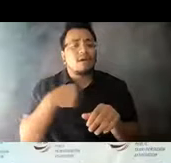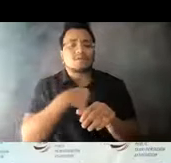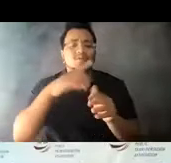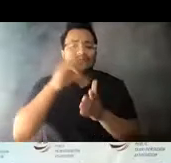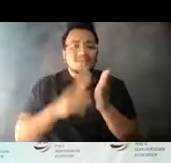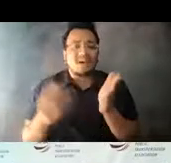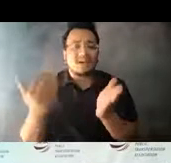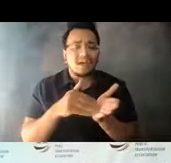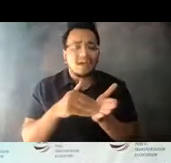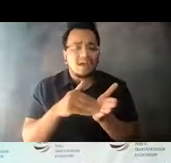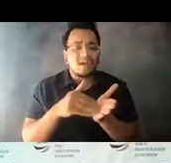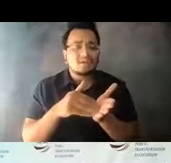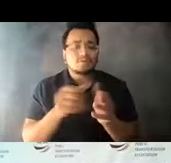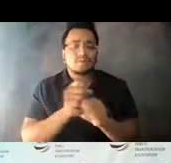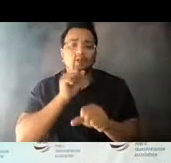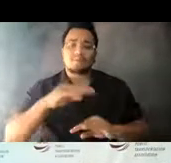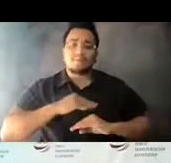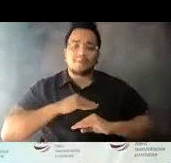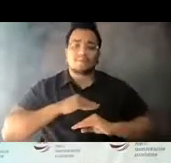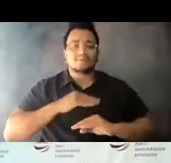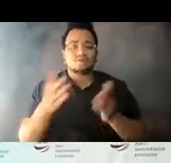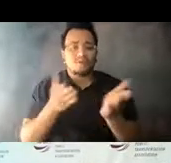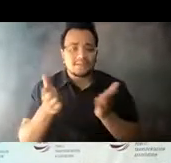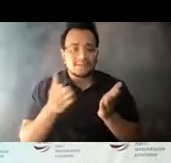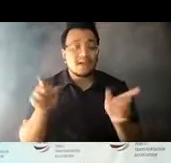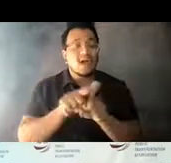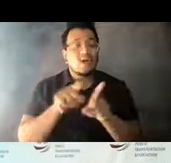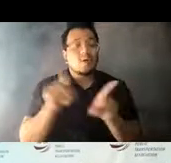demand for service and to address long-standing 14:13:51 equity issues.